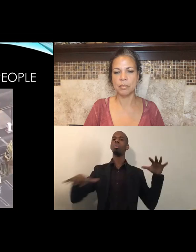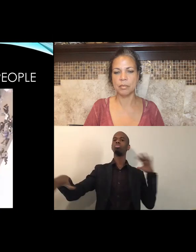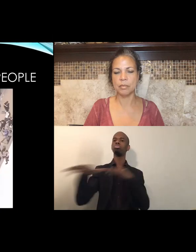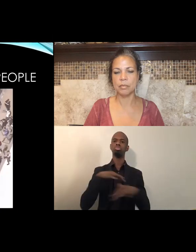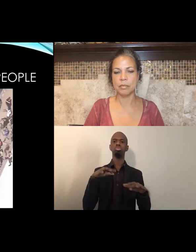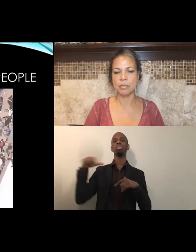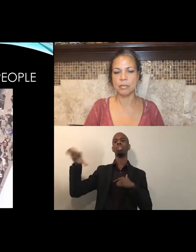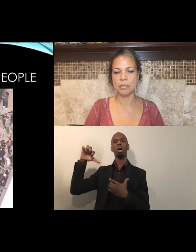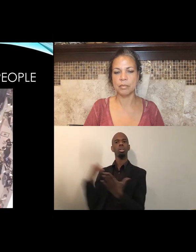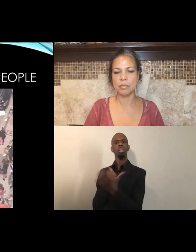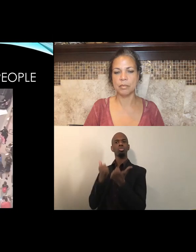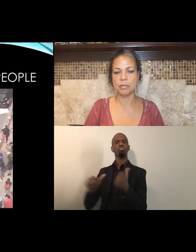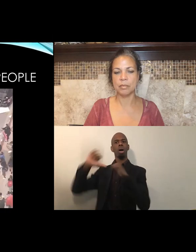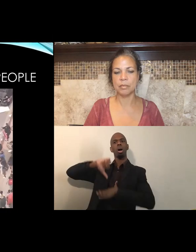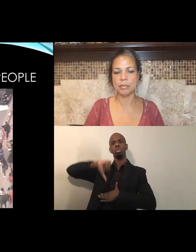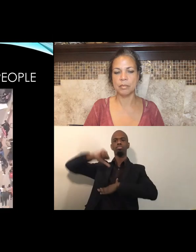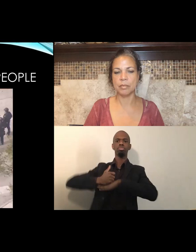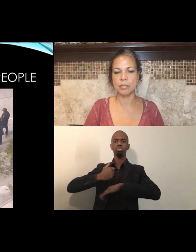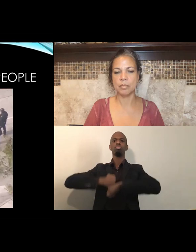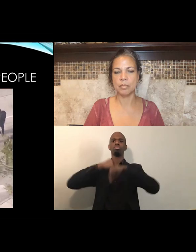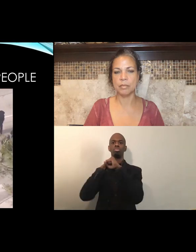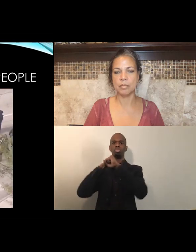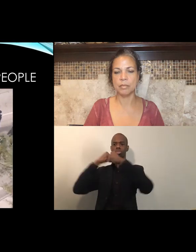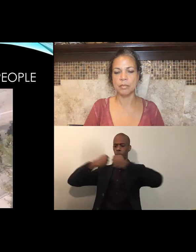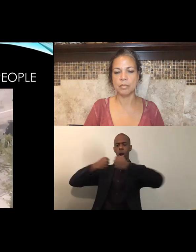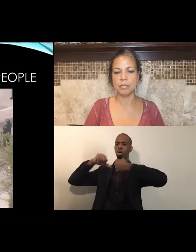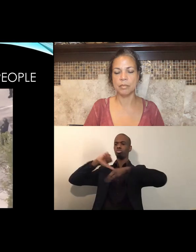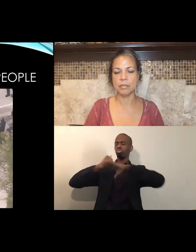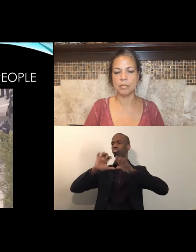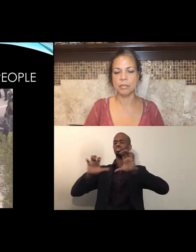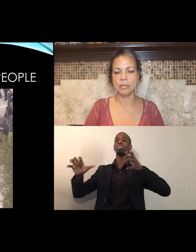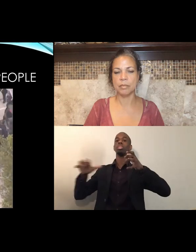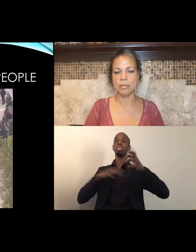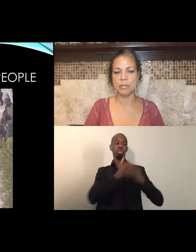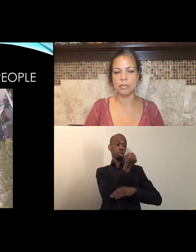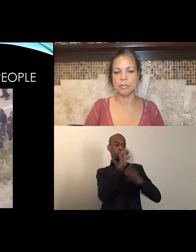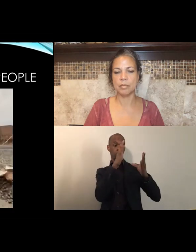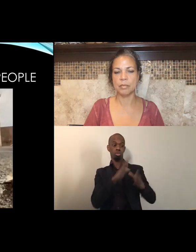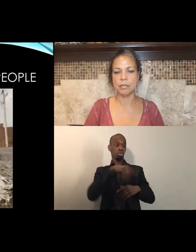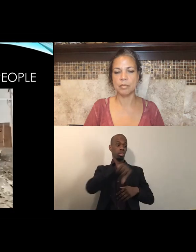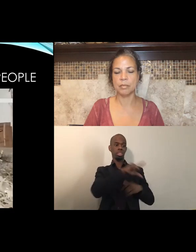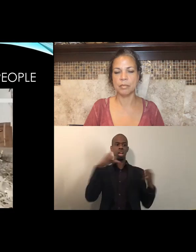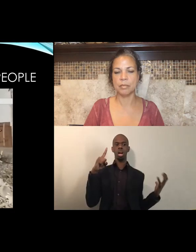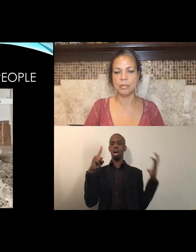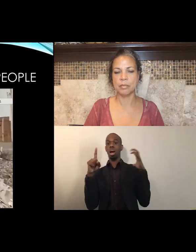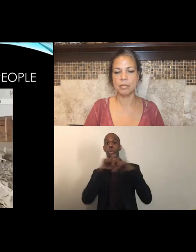large groups torch police cruisers, as officers fired back with rubber bullets. [Reporter] Minneapolis today,